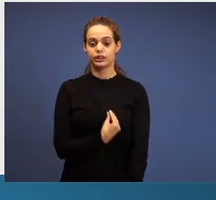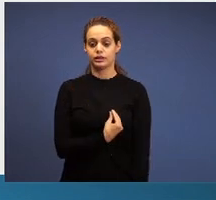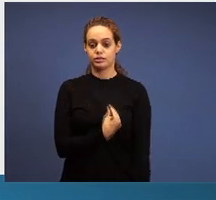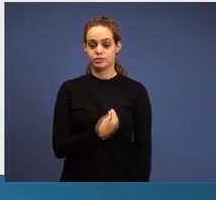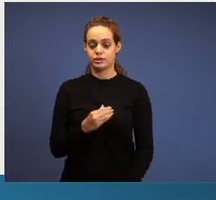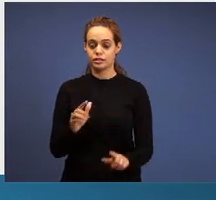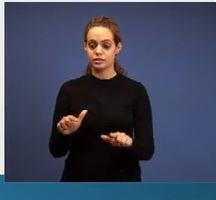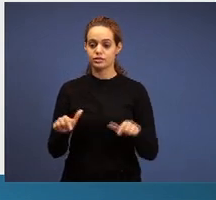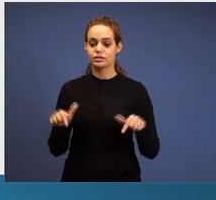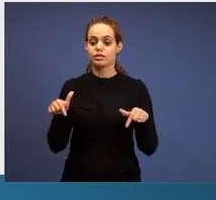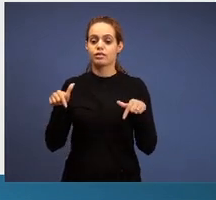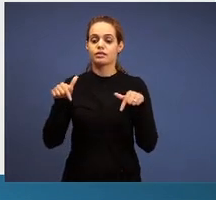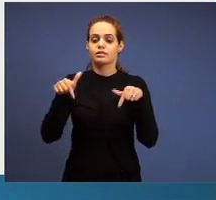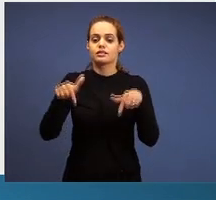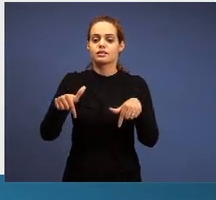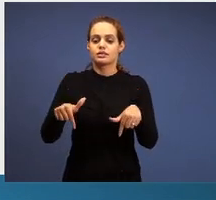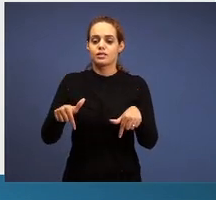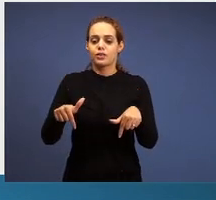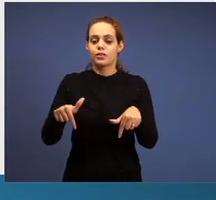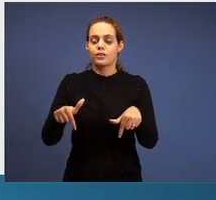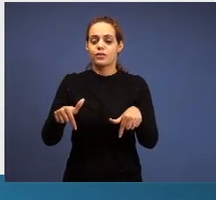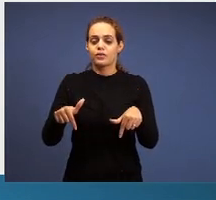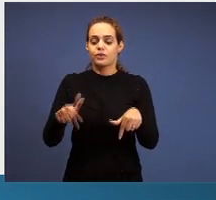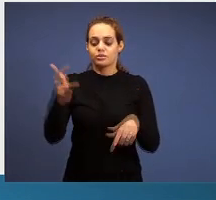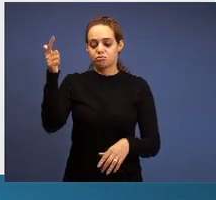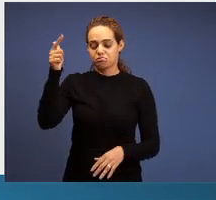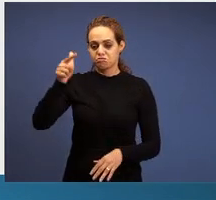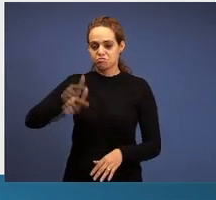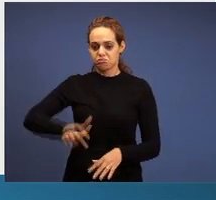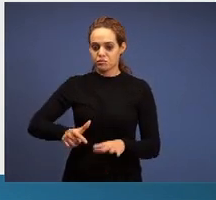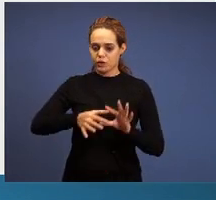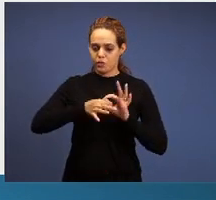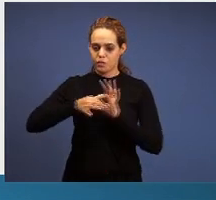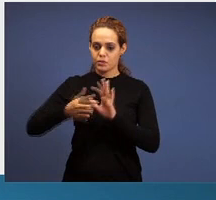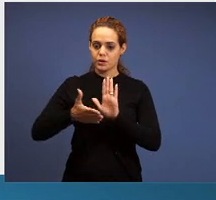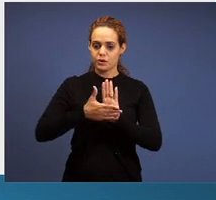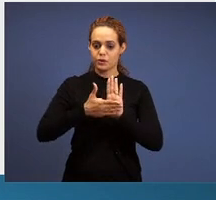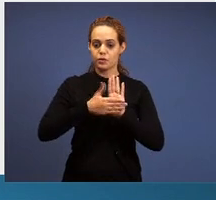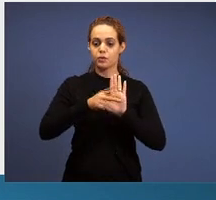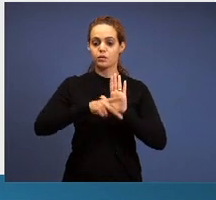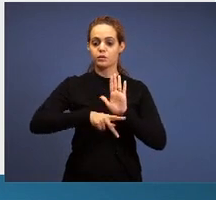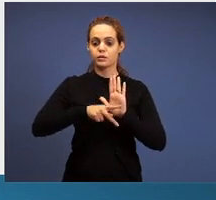His action now is renew the project, here is the action to establish the project,